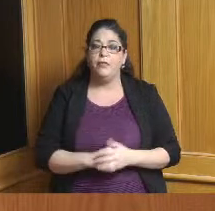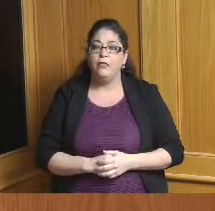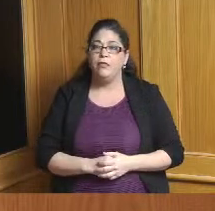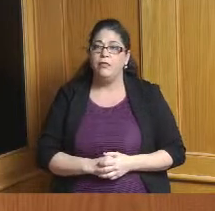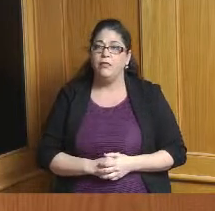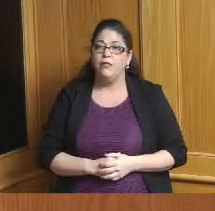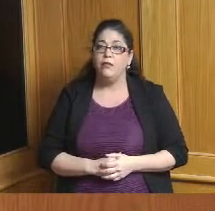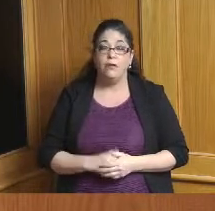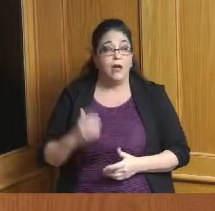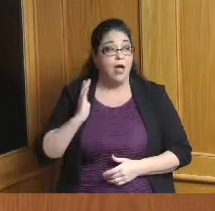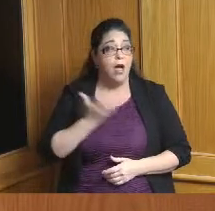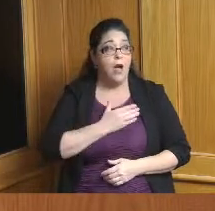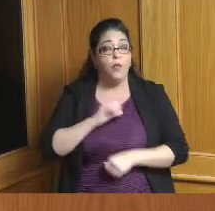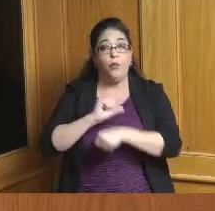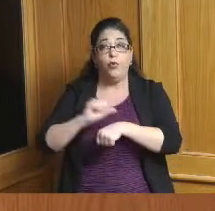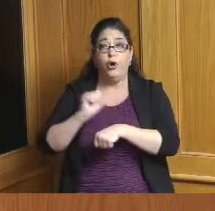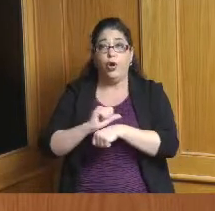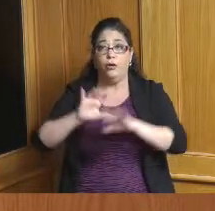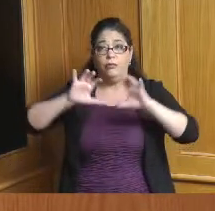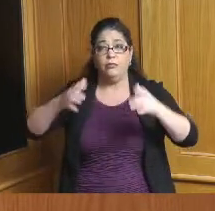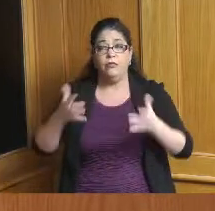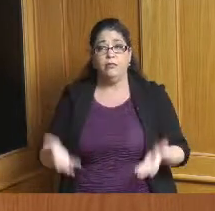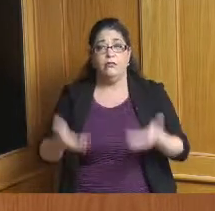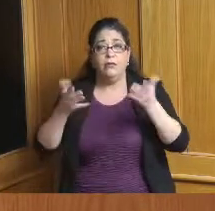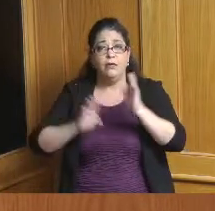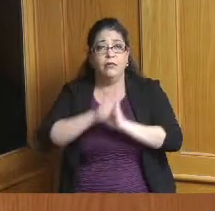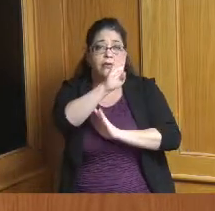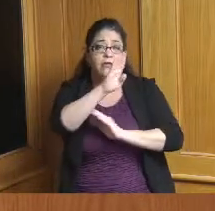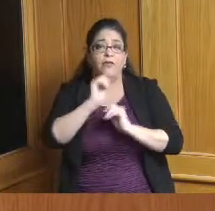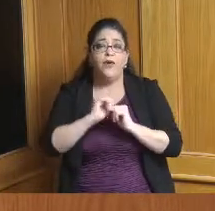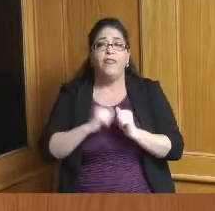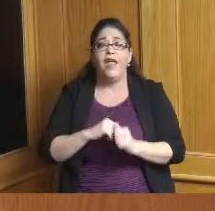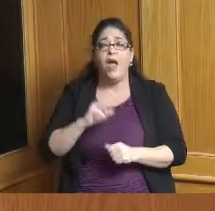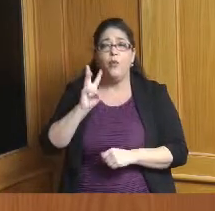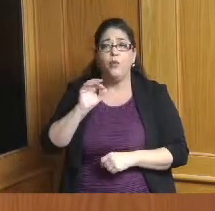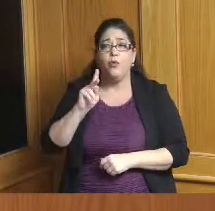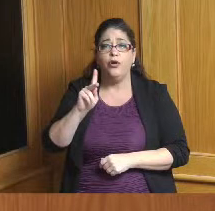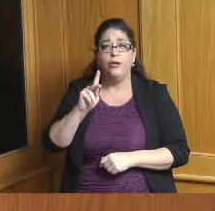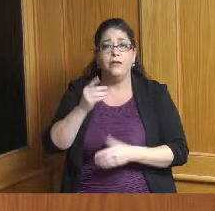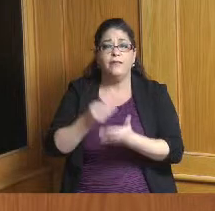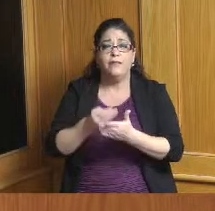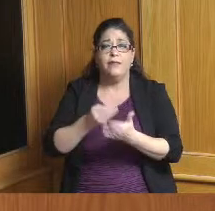American rescue plan dollars because we've set aside significant dollars to talk about